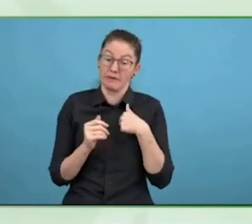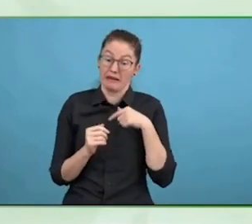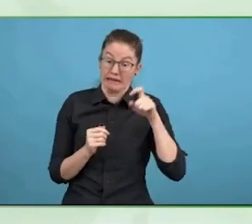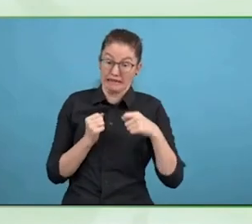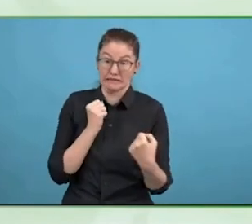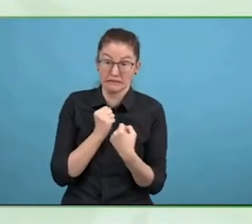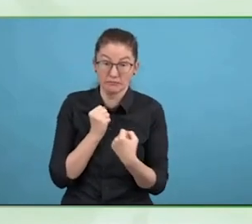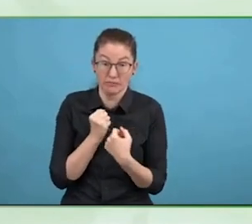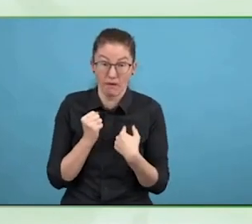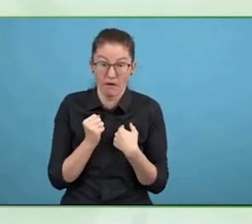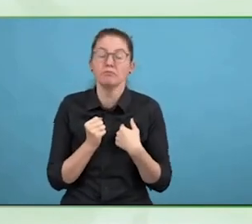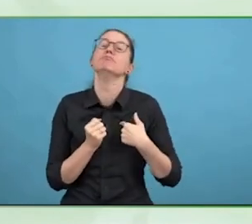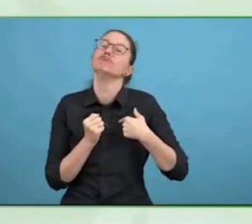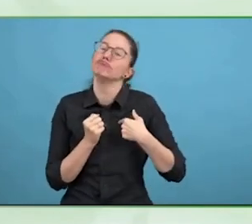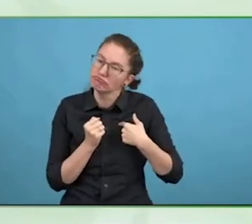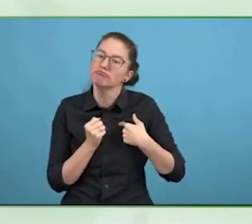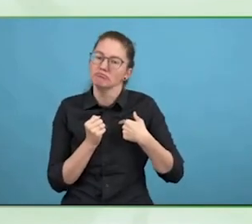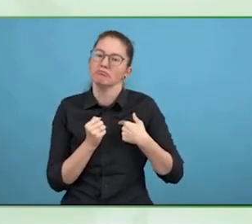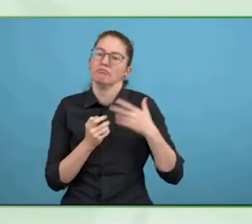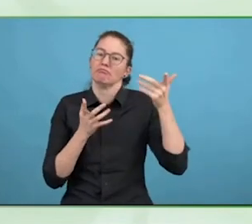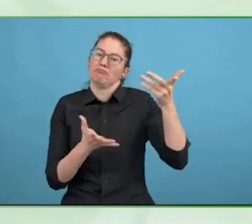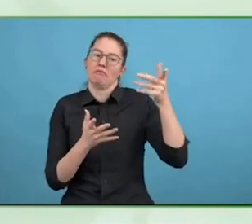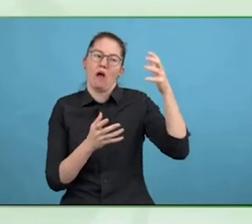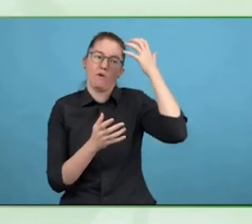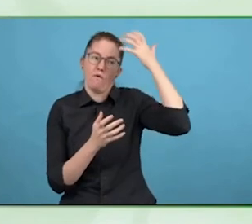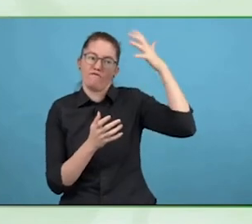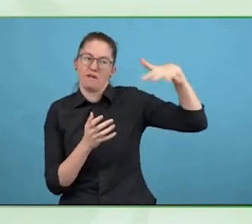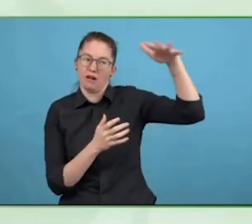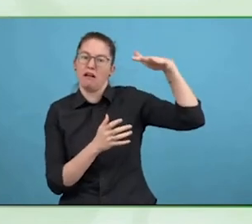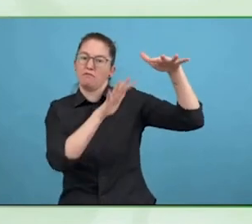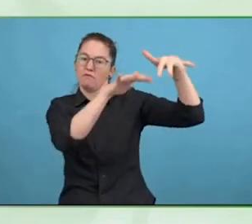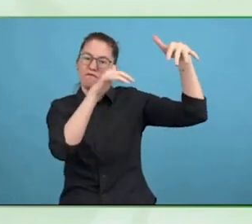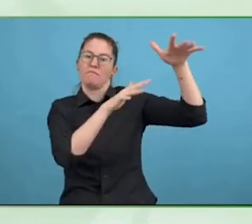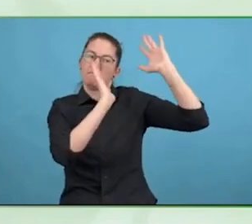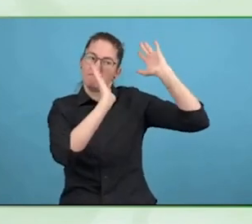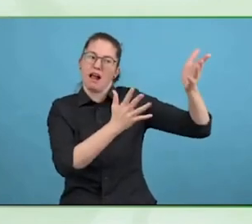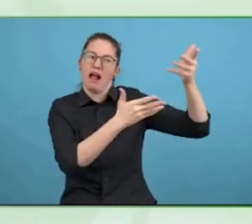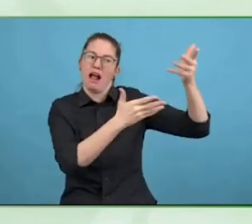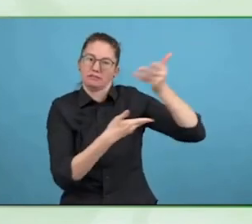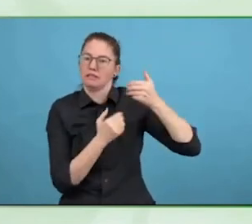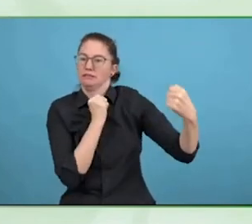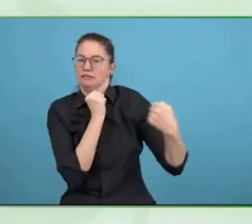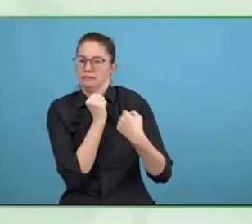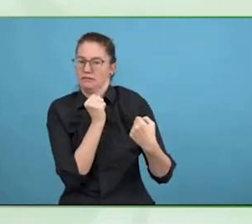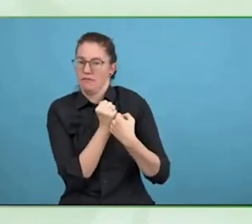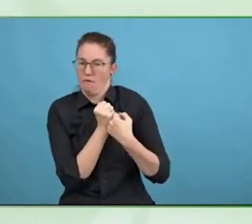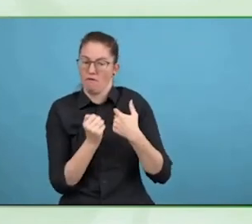I think before coming to that, it is important to understand that